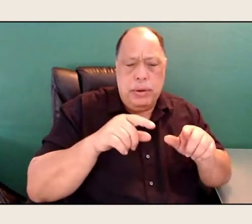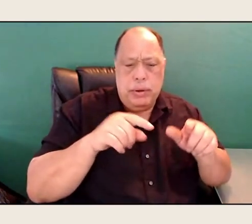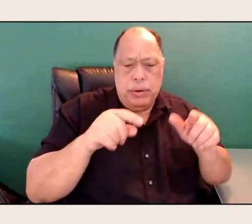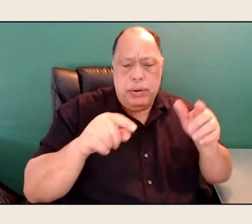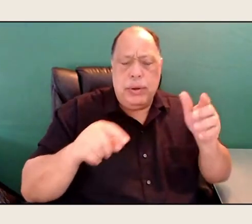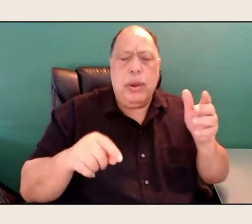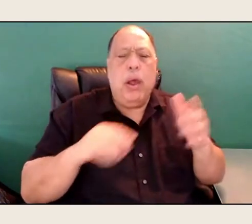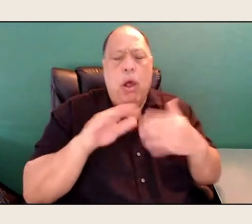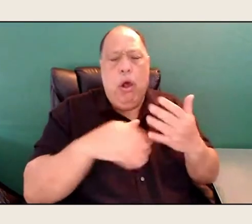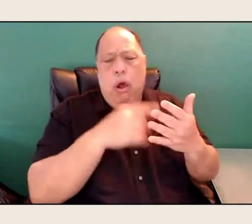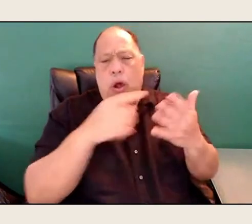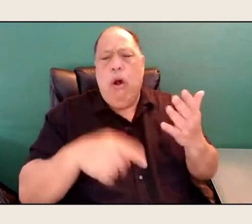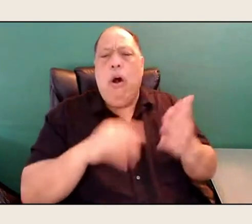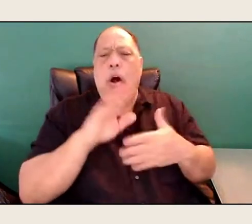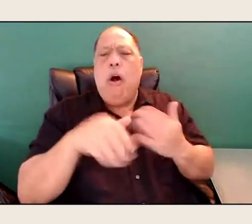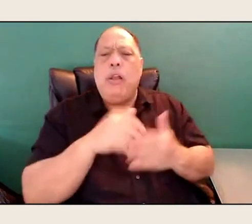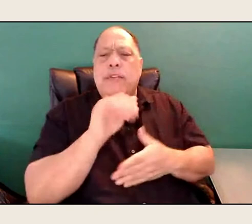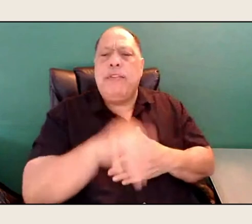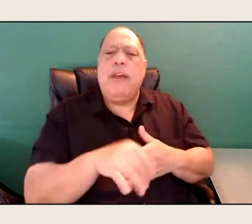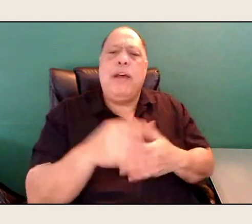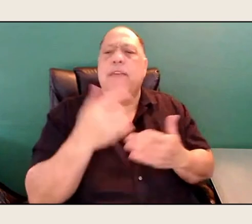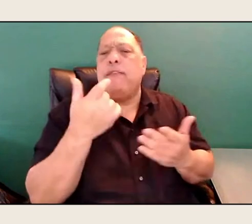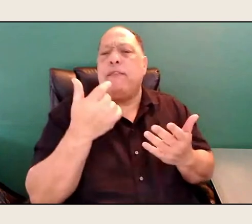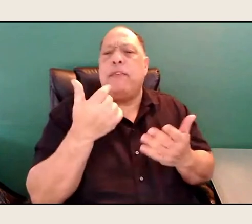I think for any writer, and young Native poets,